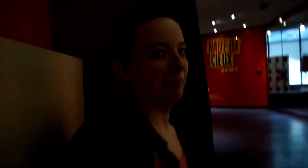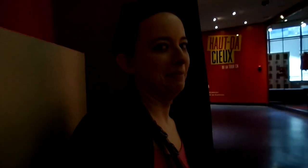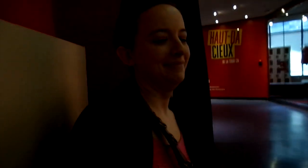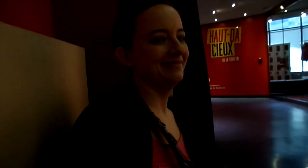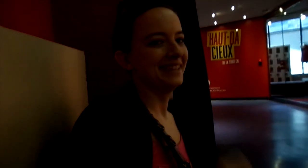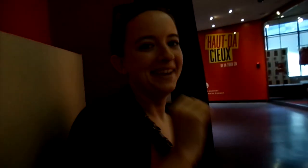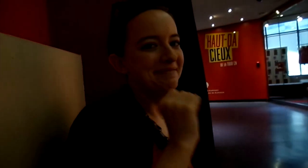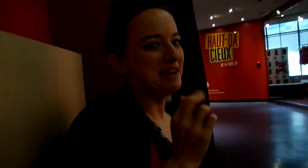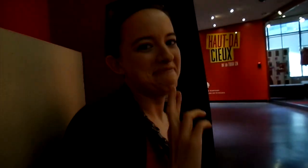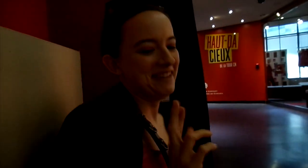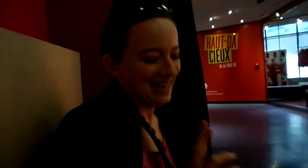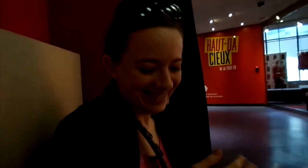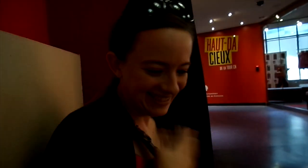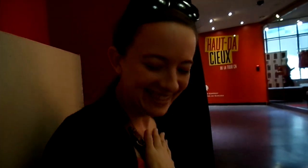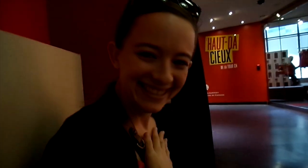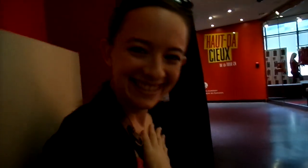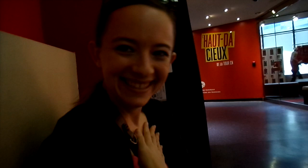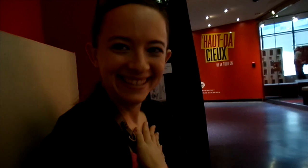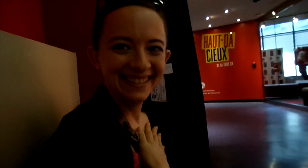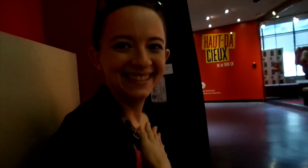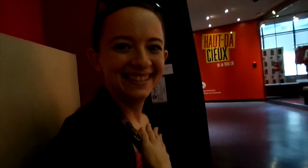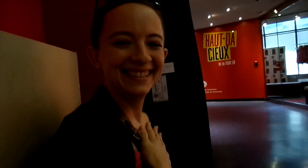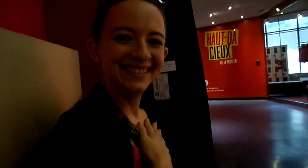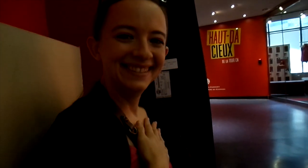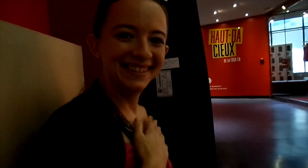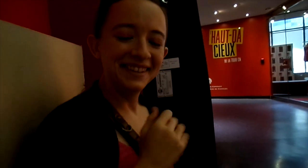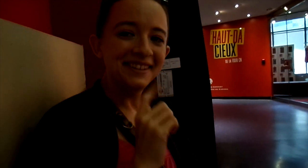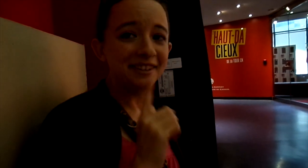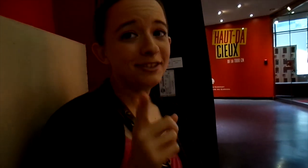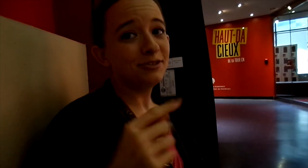I'm not ready.